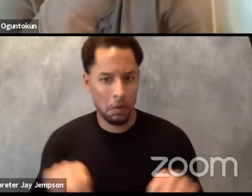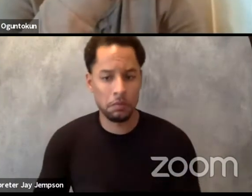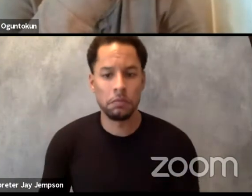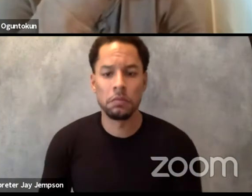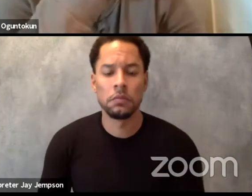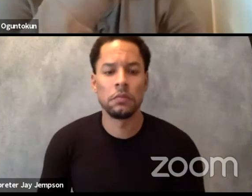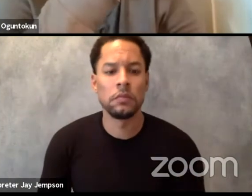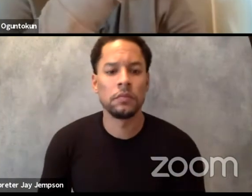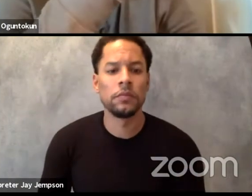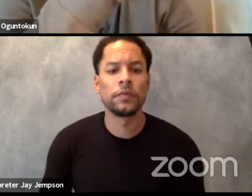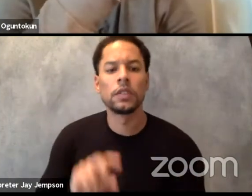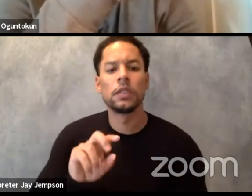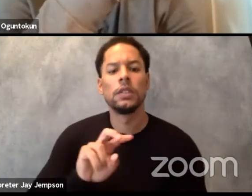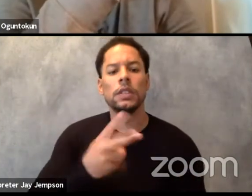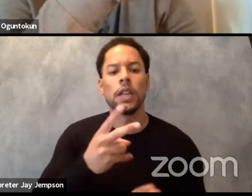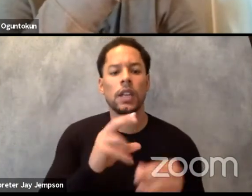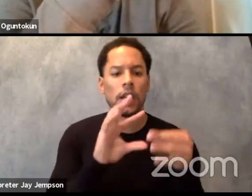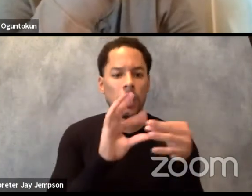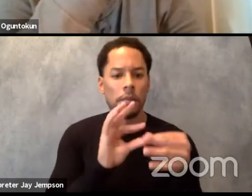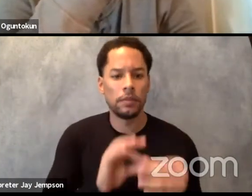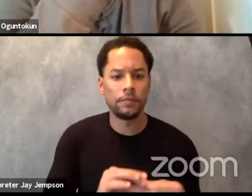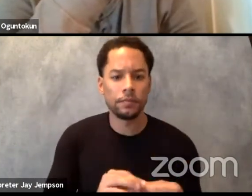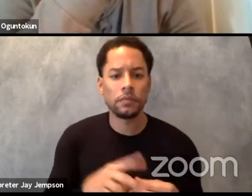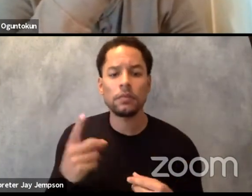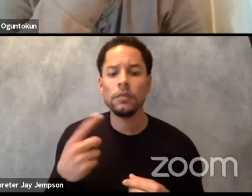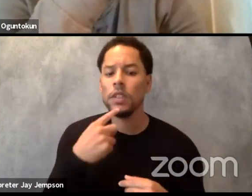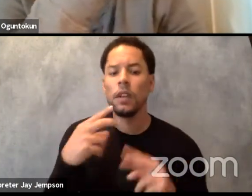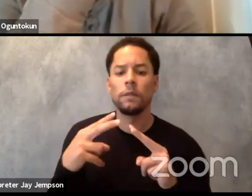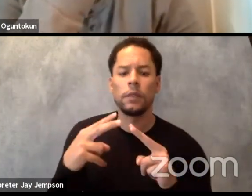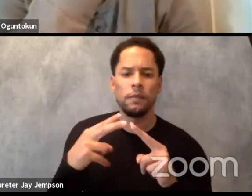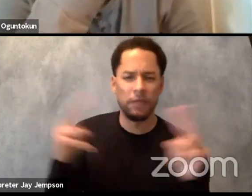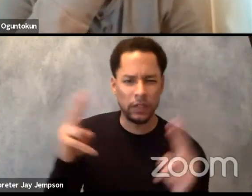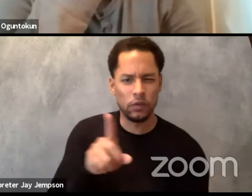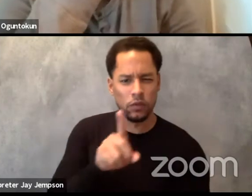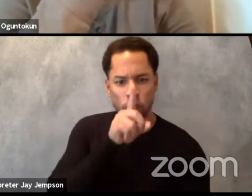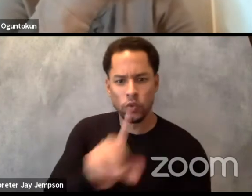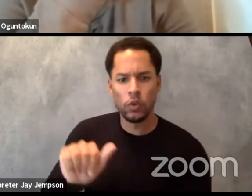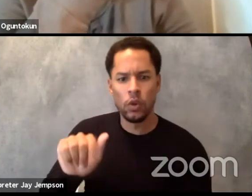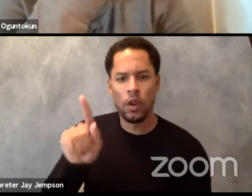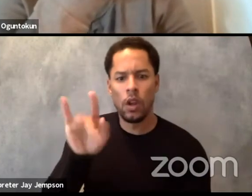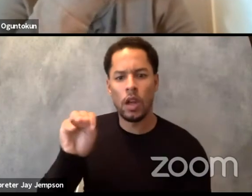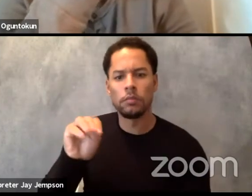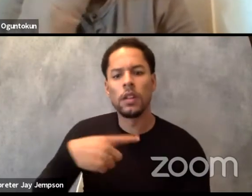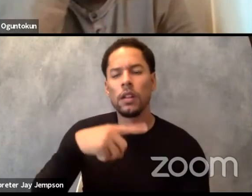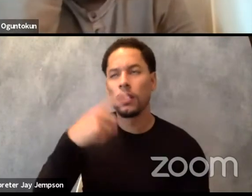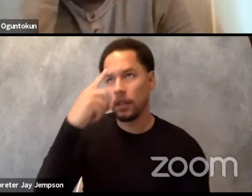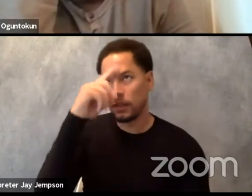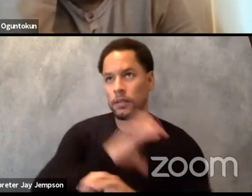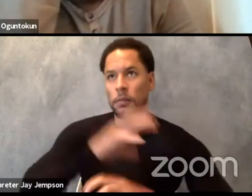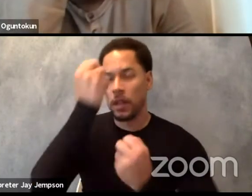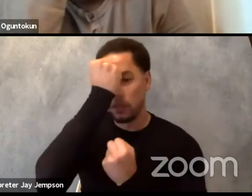The second comment. Very true Adham. Just think about the colonization happening right now online.